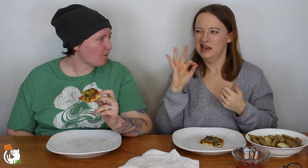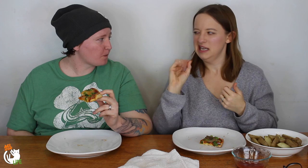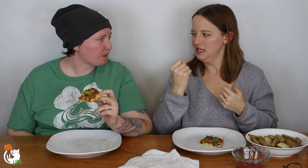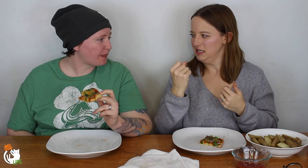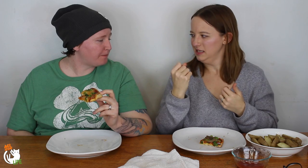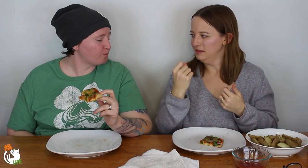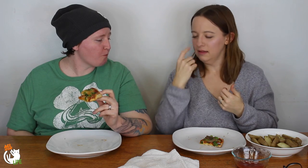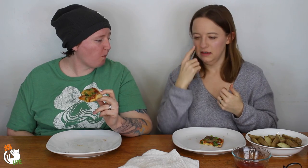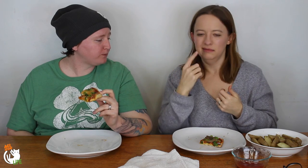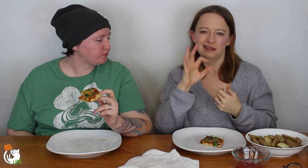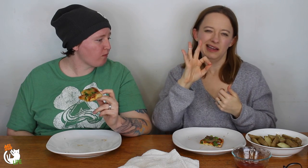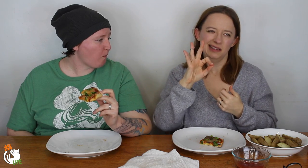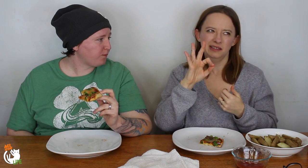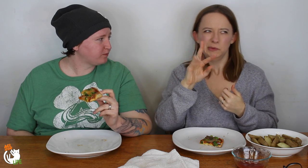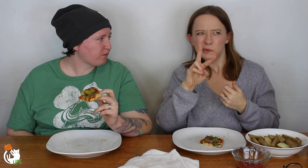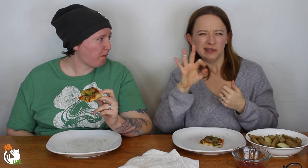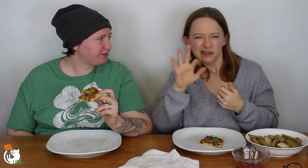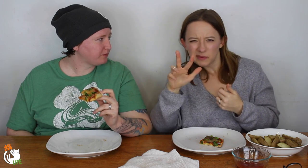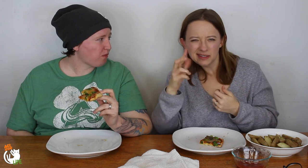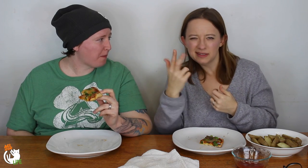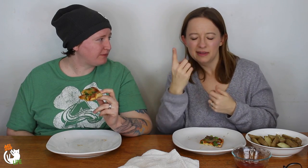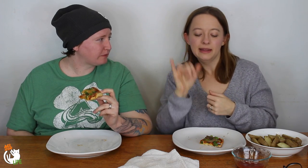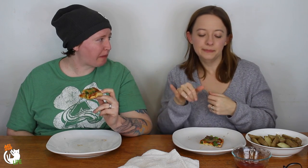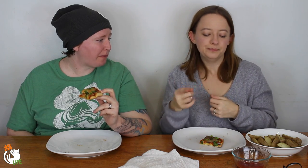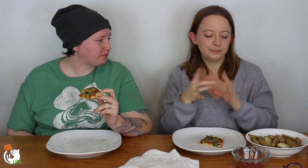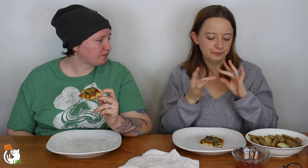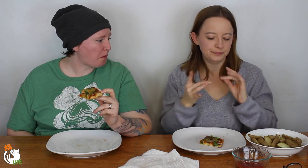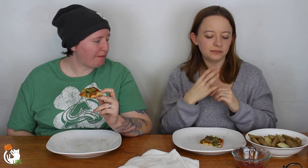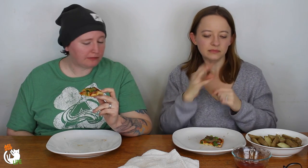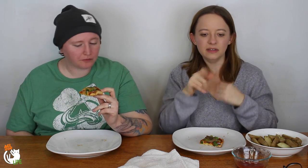They had it in Canada back in the 90s, I think 92' or 93', something like that.